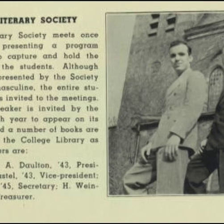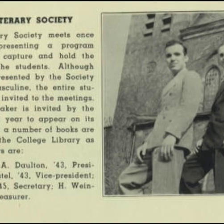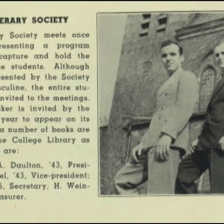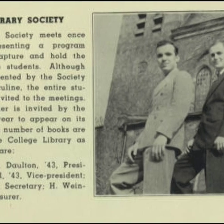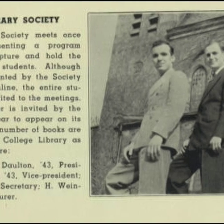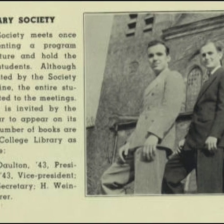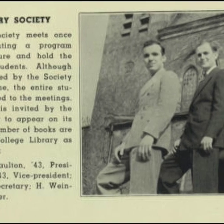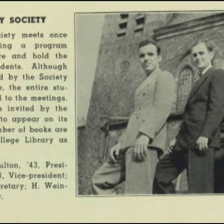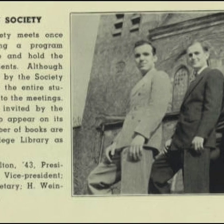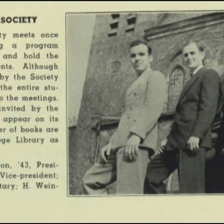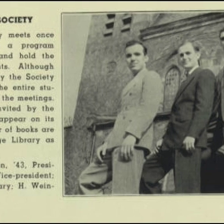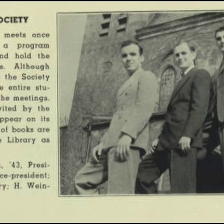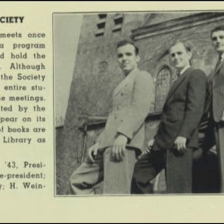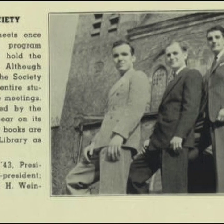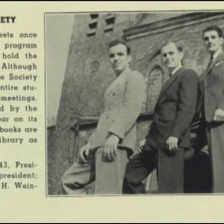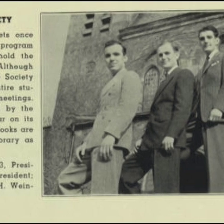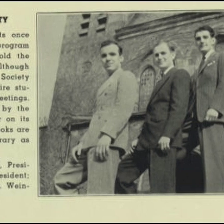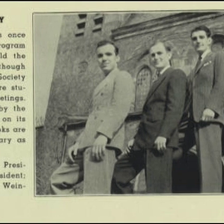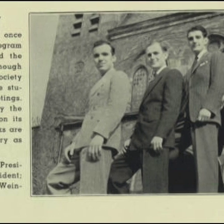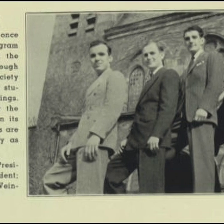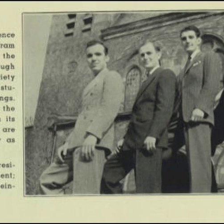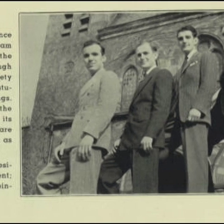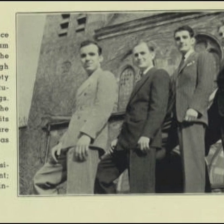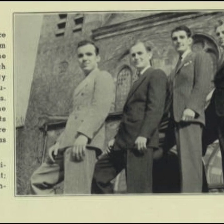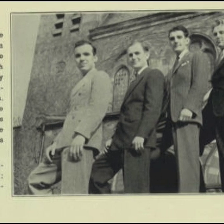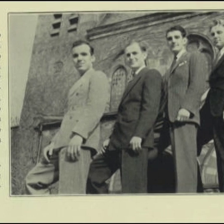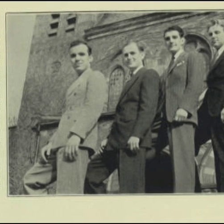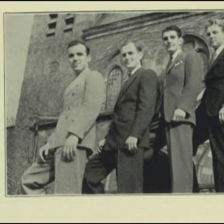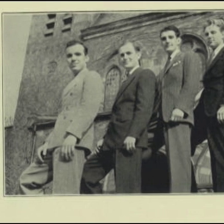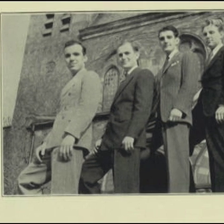Mostly storytelling. Everybody liked that.